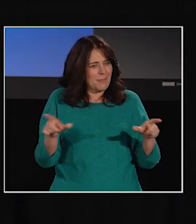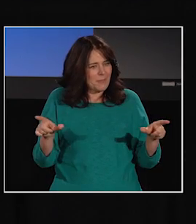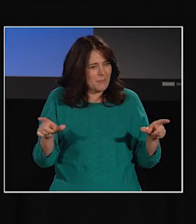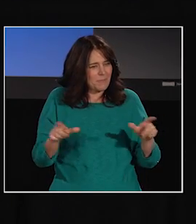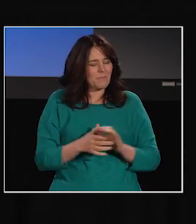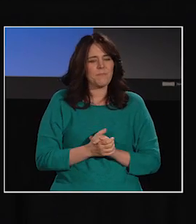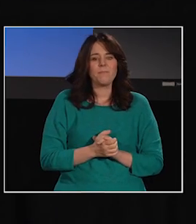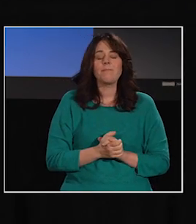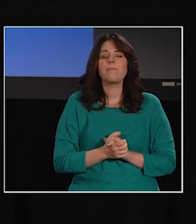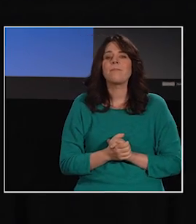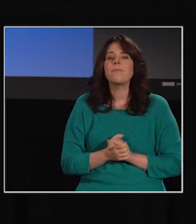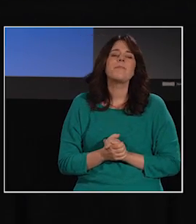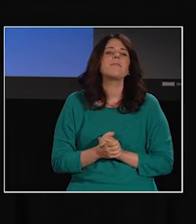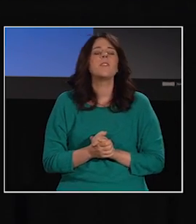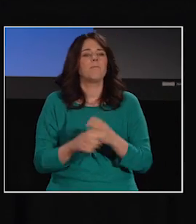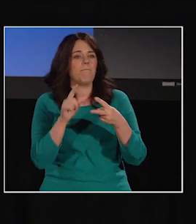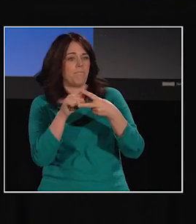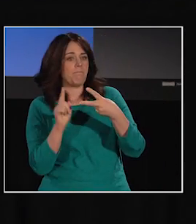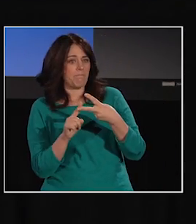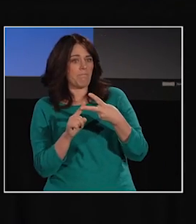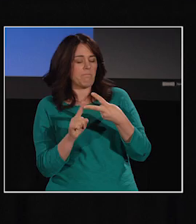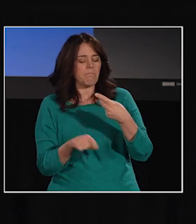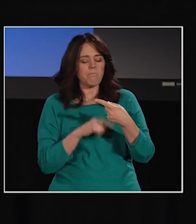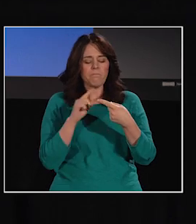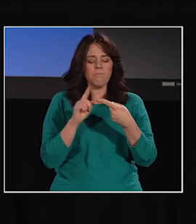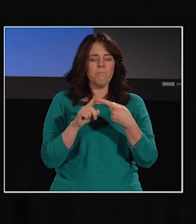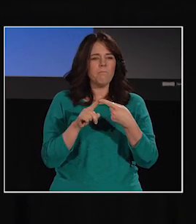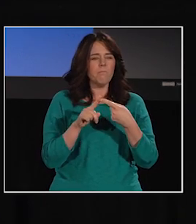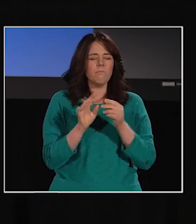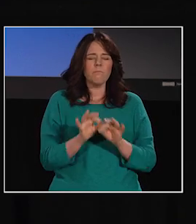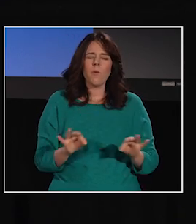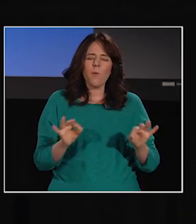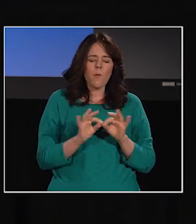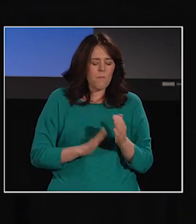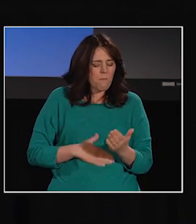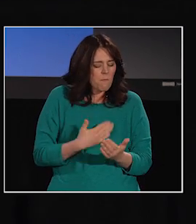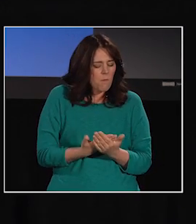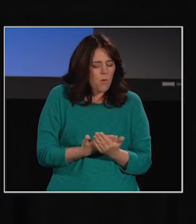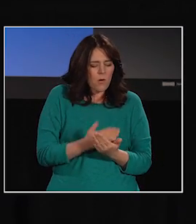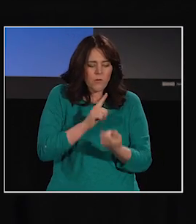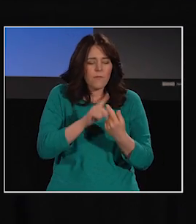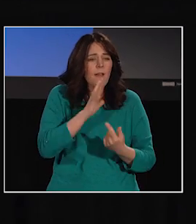So, these two points: the critical period for language acquisition,